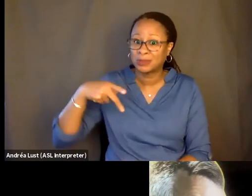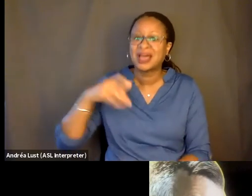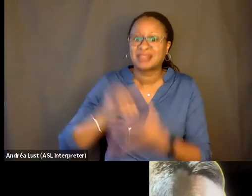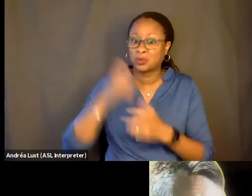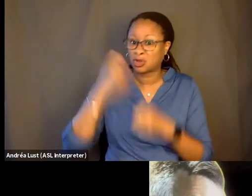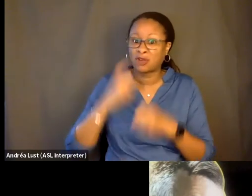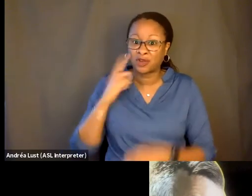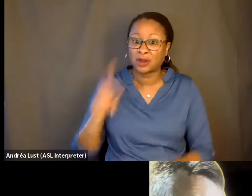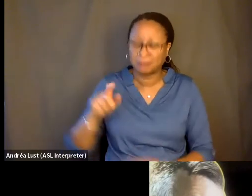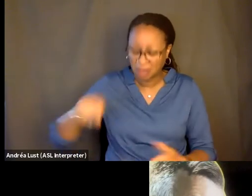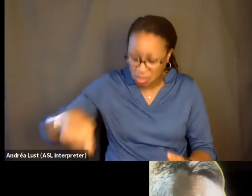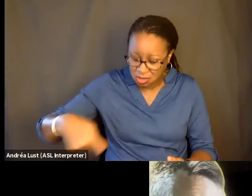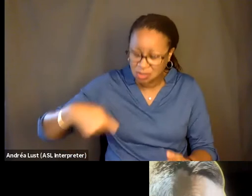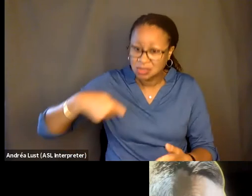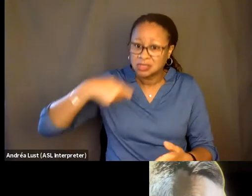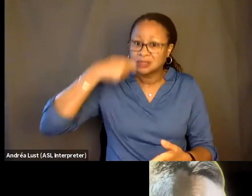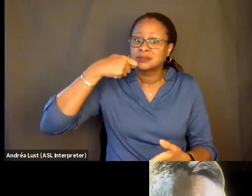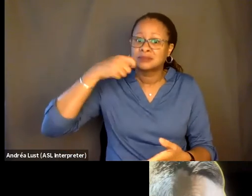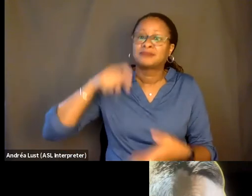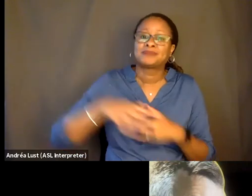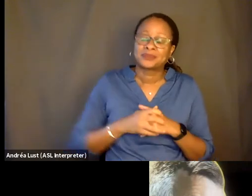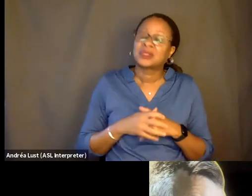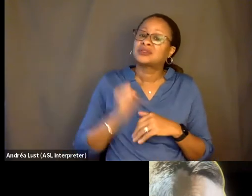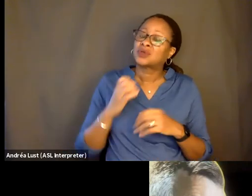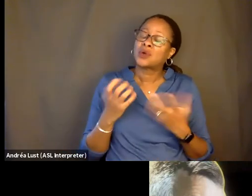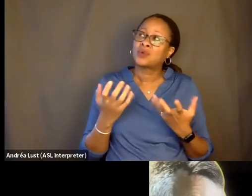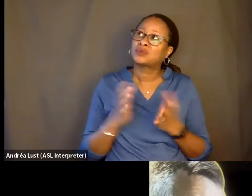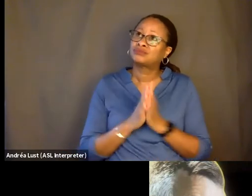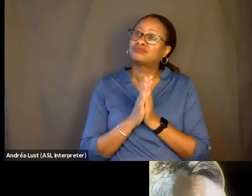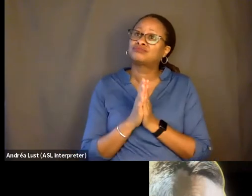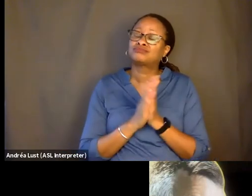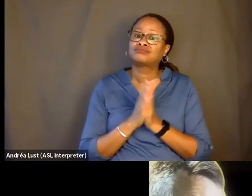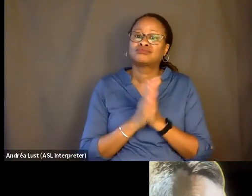And so, you know, suddenly one of the things I had learned